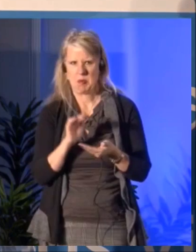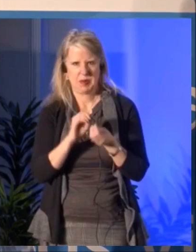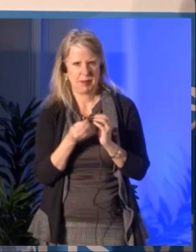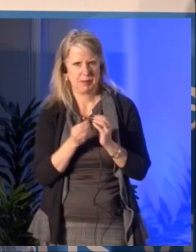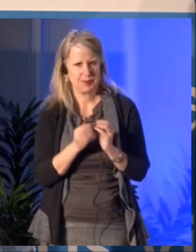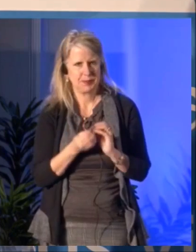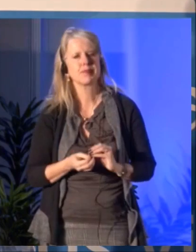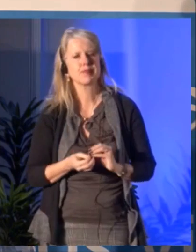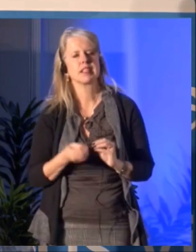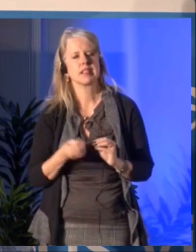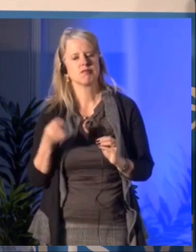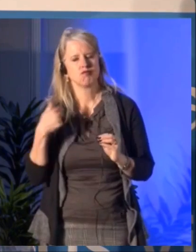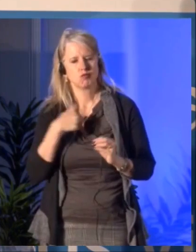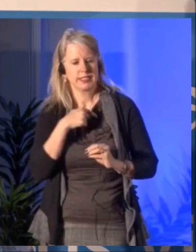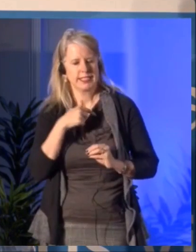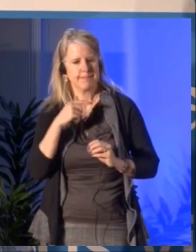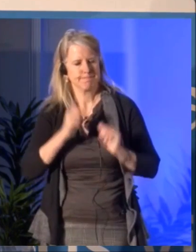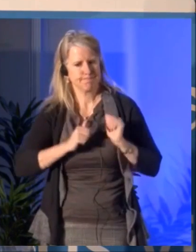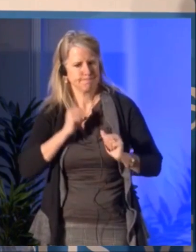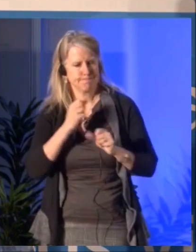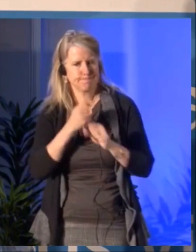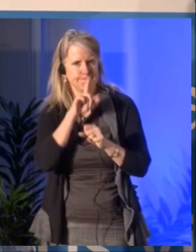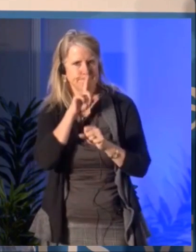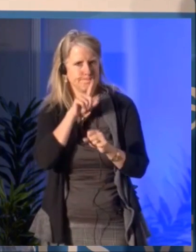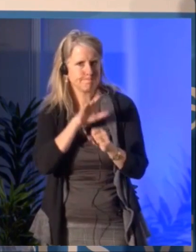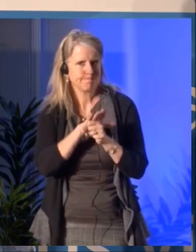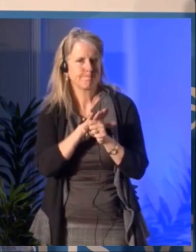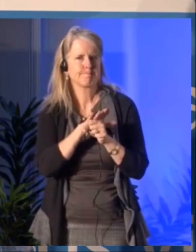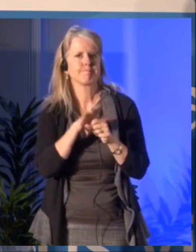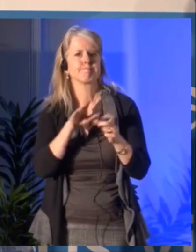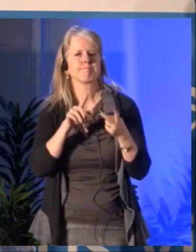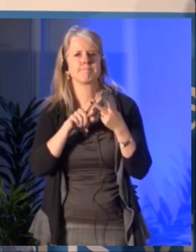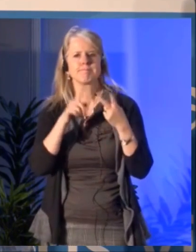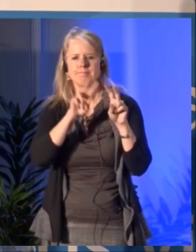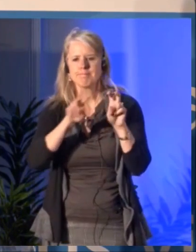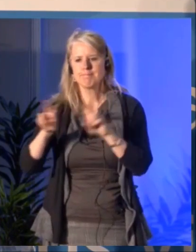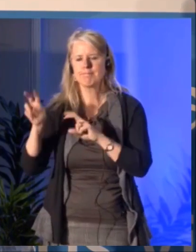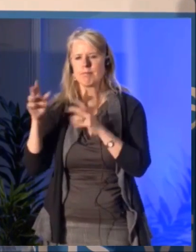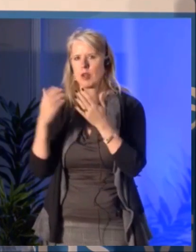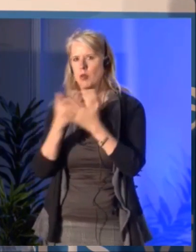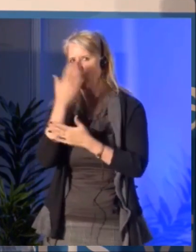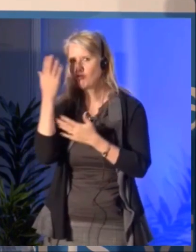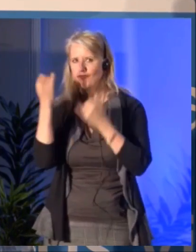and because we are also exploring new territories, paying attention to make sure